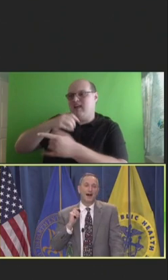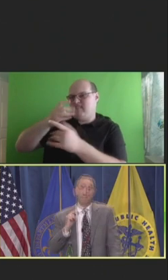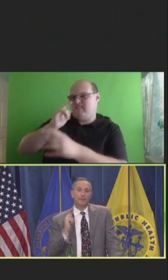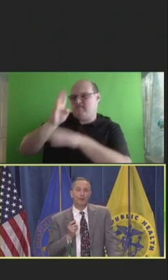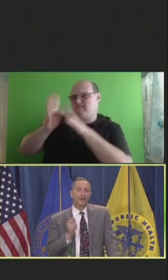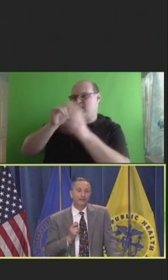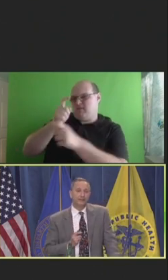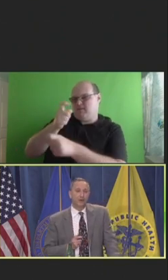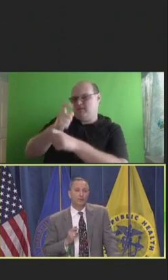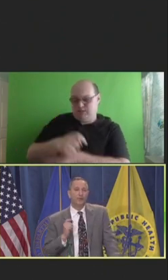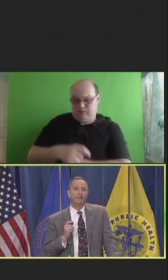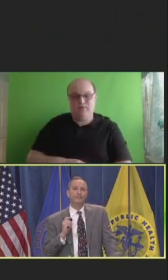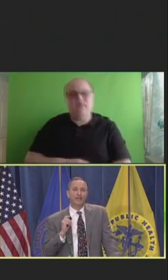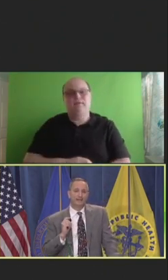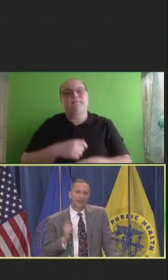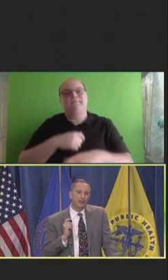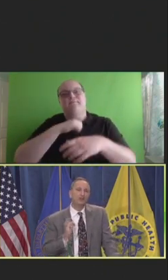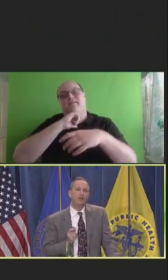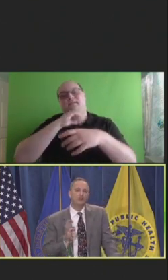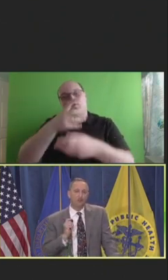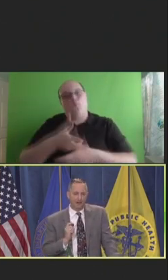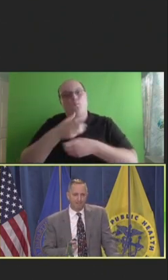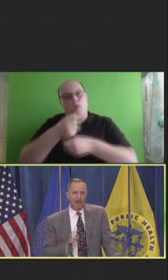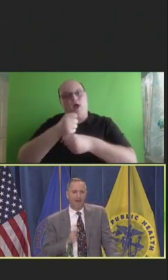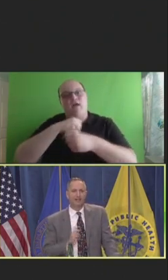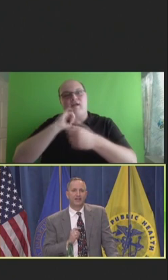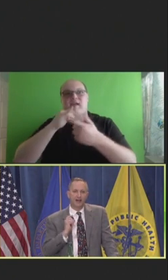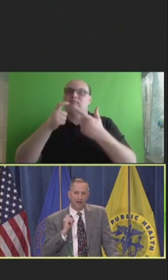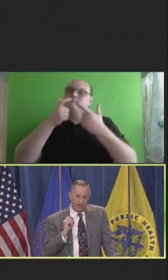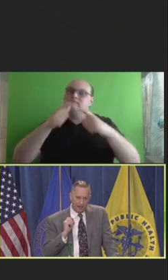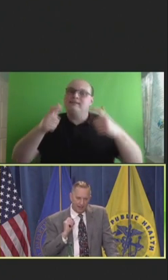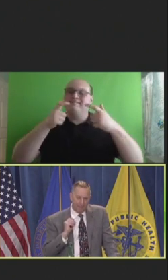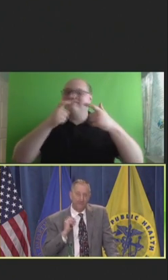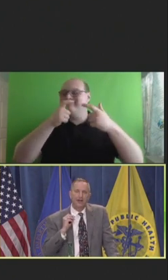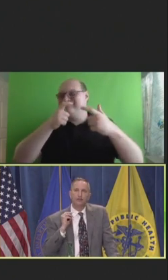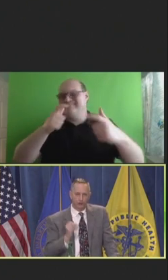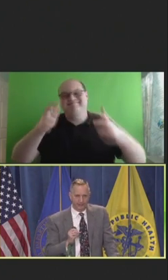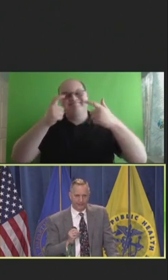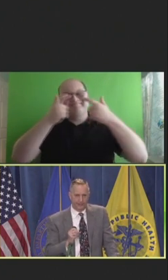The point is though we possess a huge amount of trust.